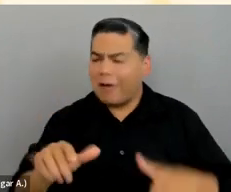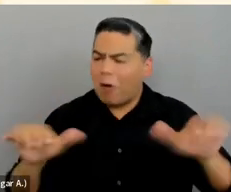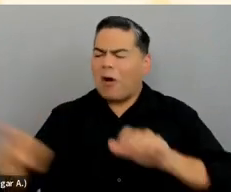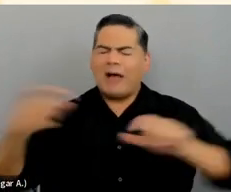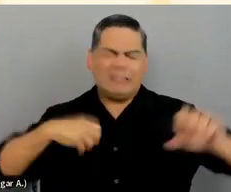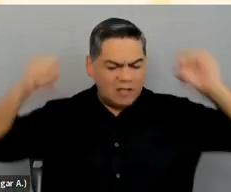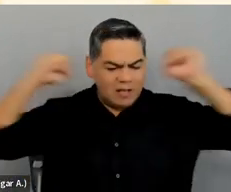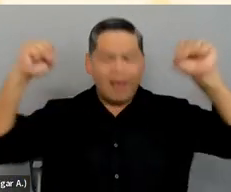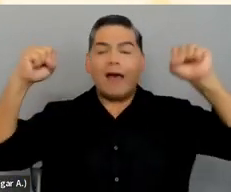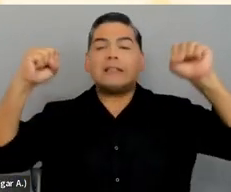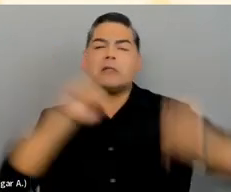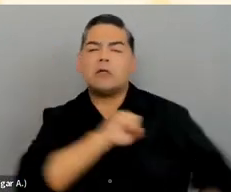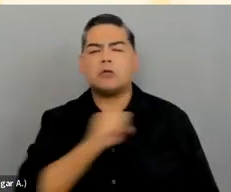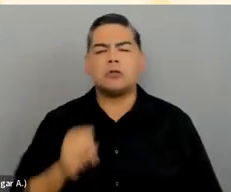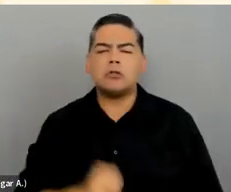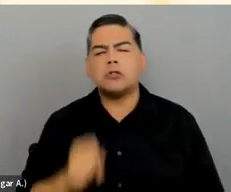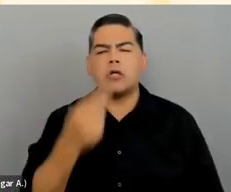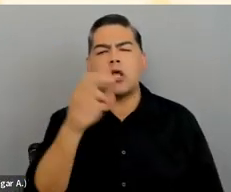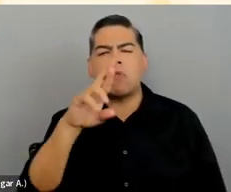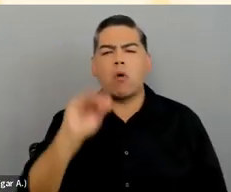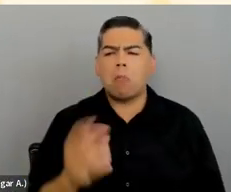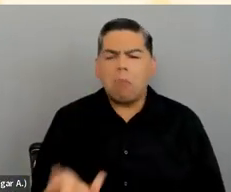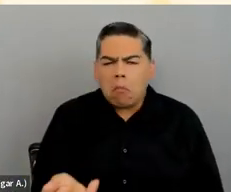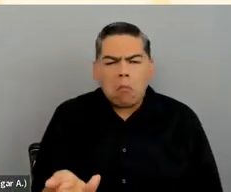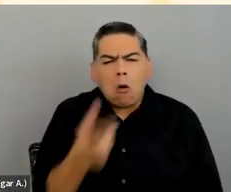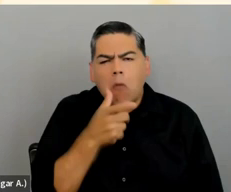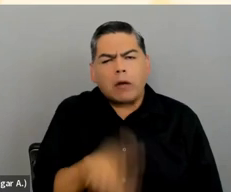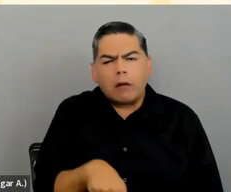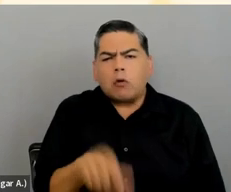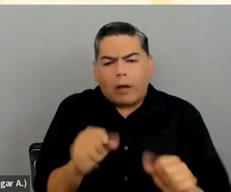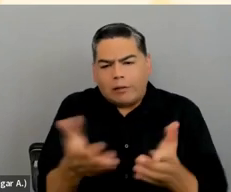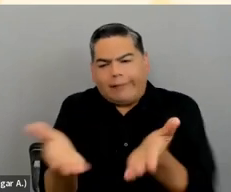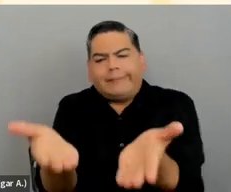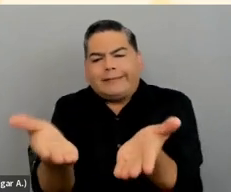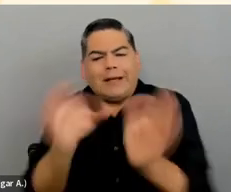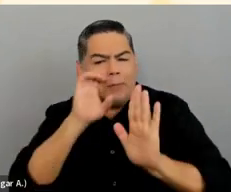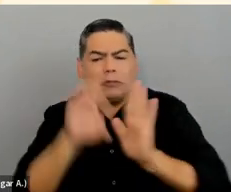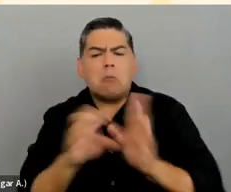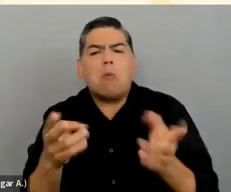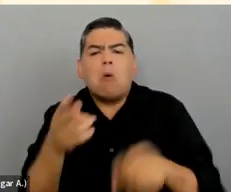You want to present them in normal circumstances. Like the image that I've chosen for this particular slide,